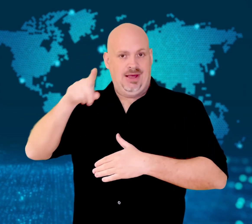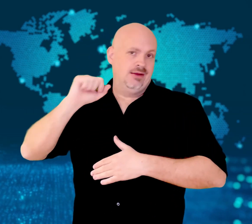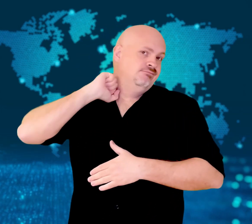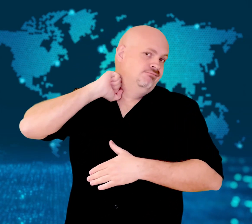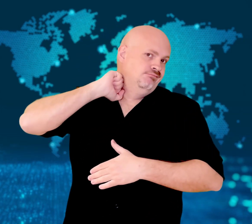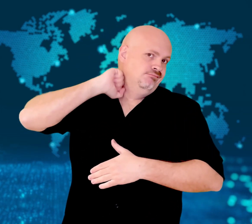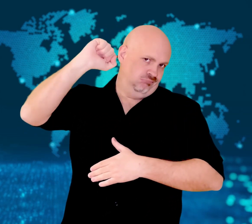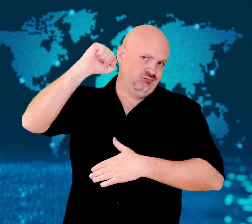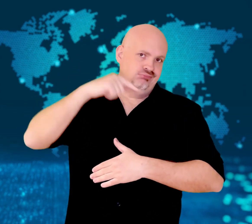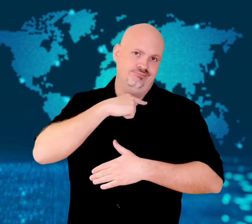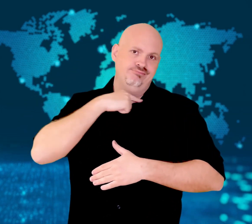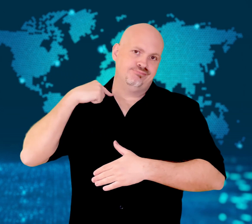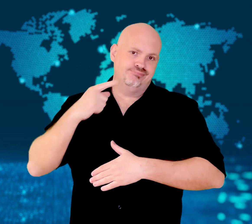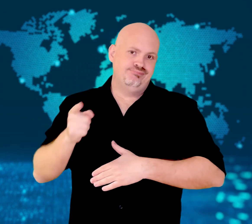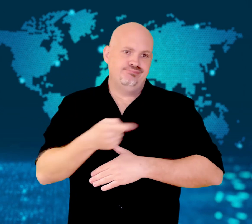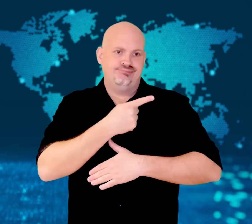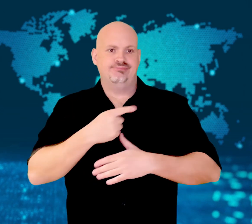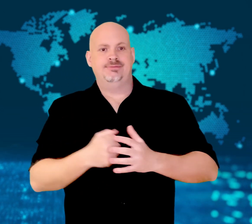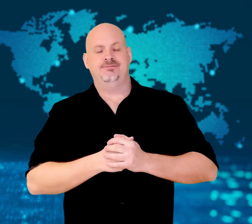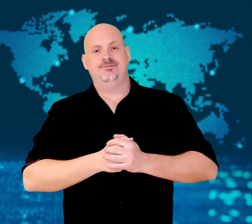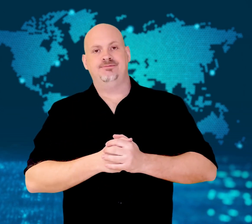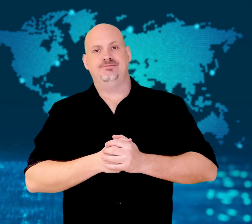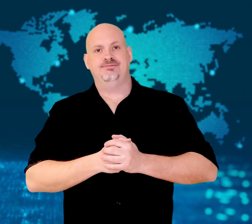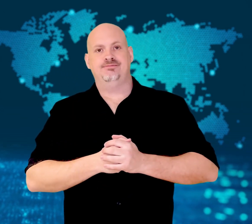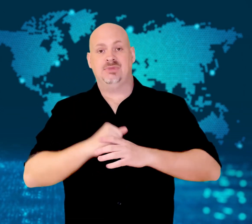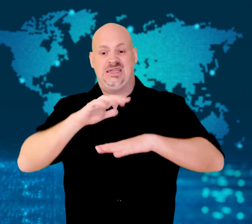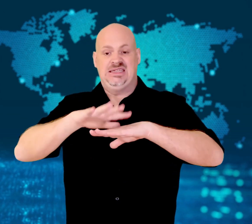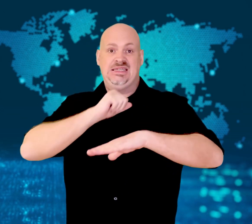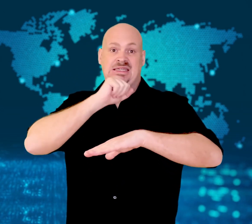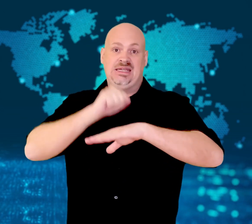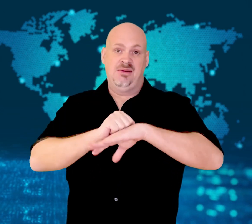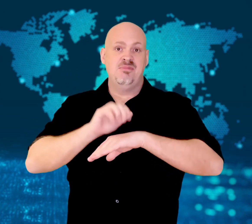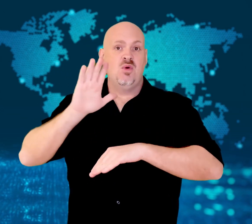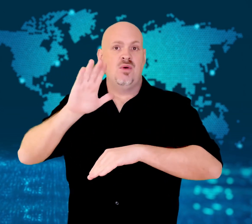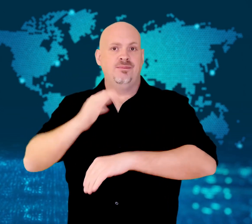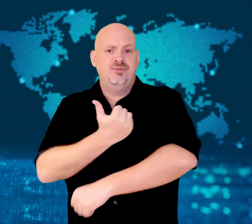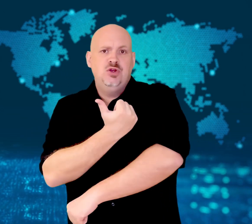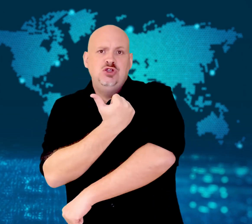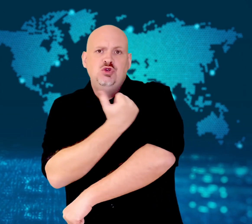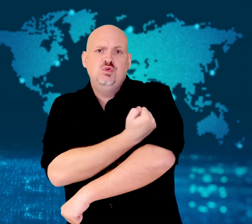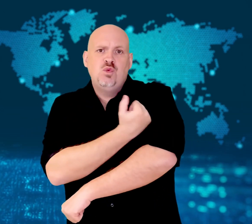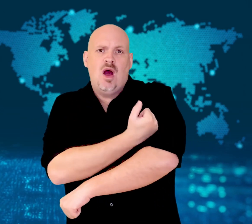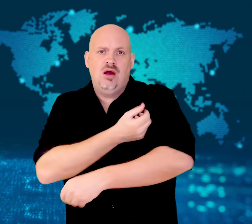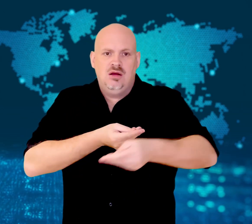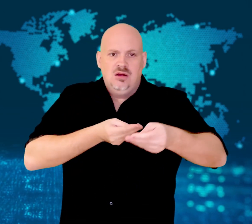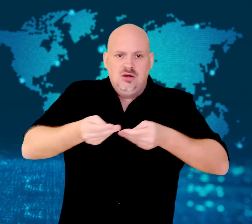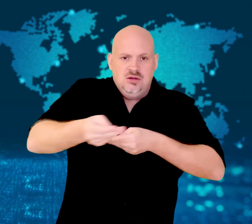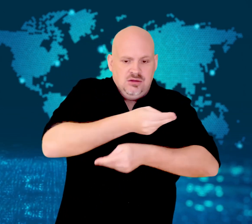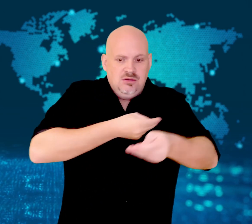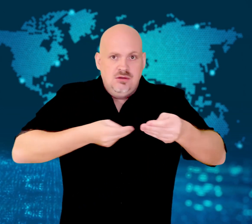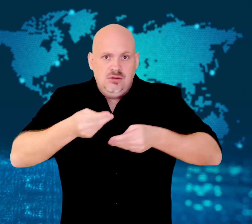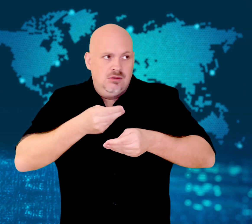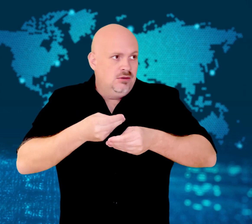strictest drug laws.